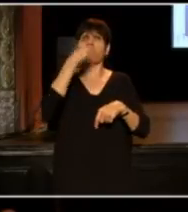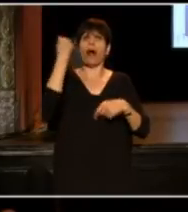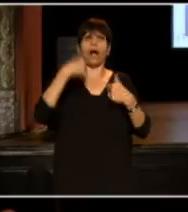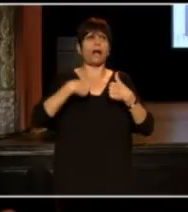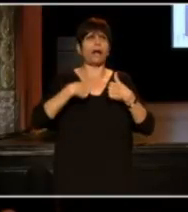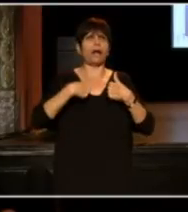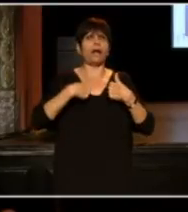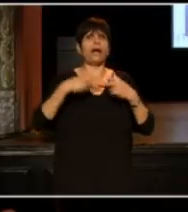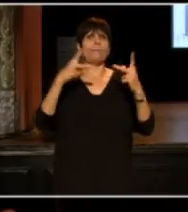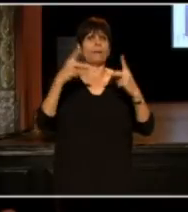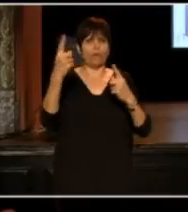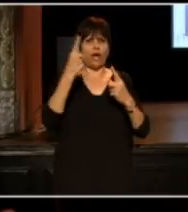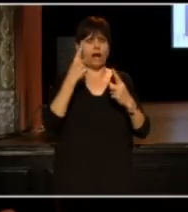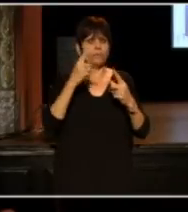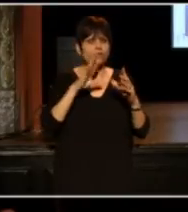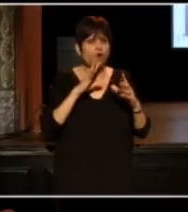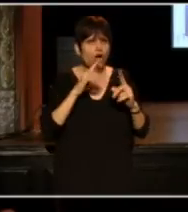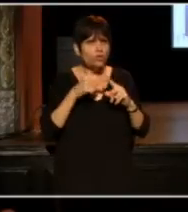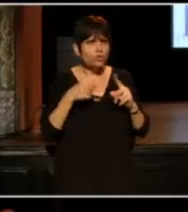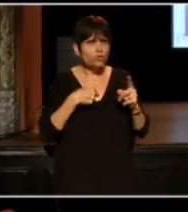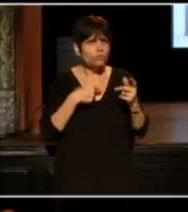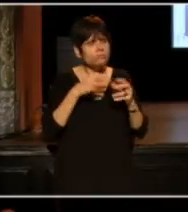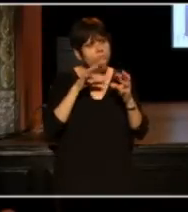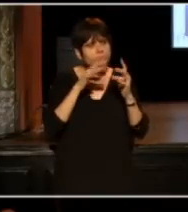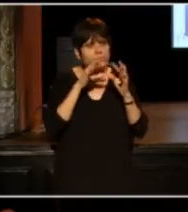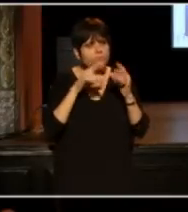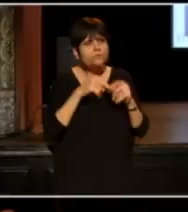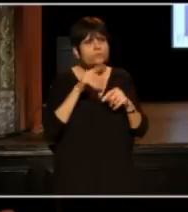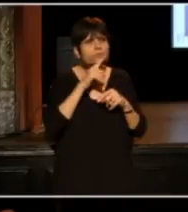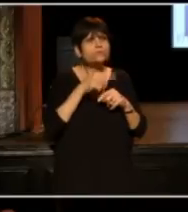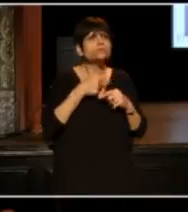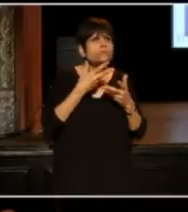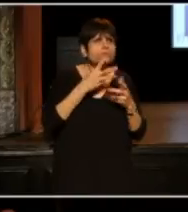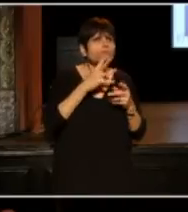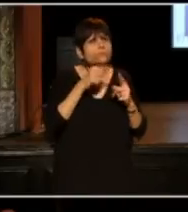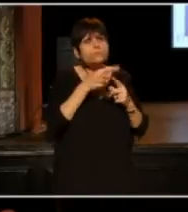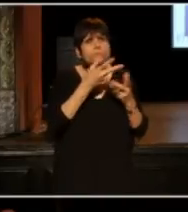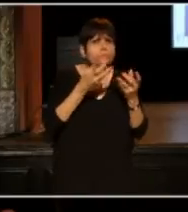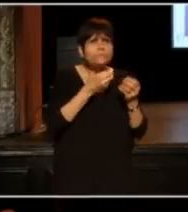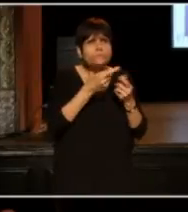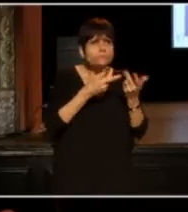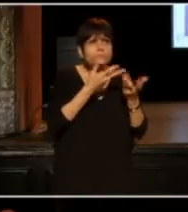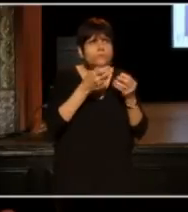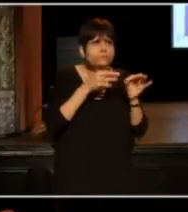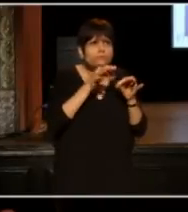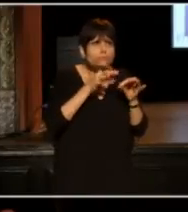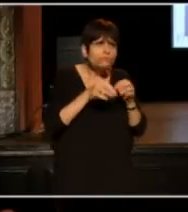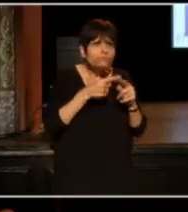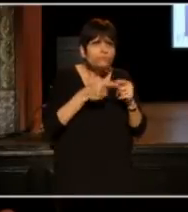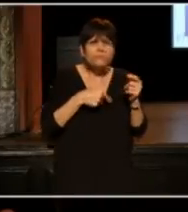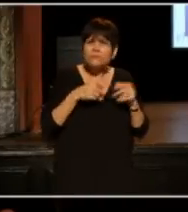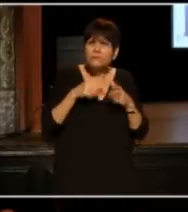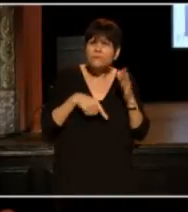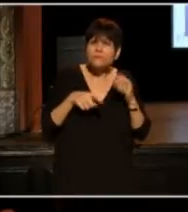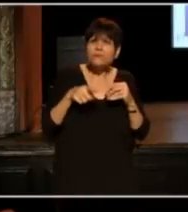Because people would come to talk to you, (speaks in Arabic) And what does that translate to?